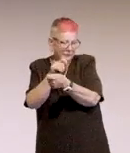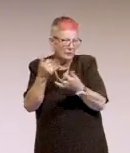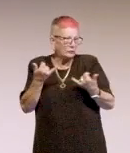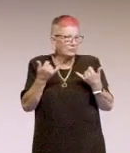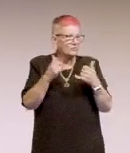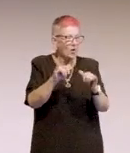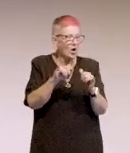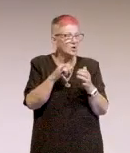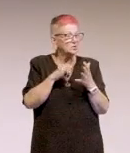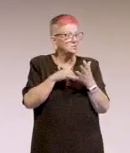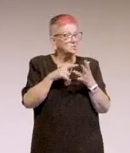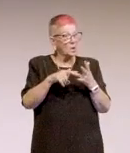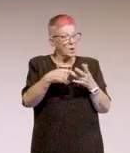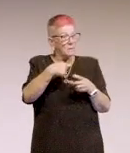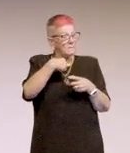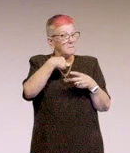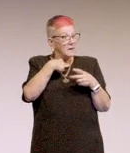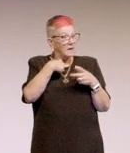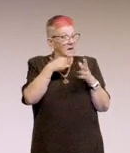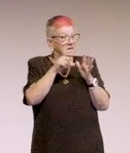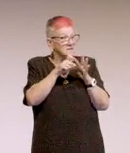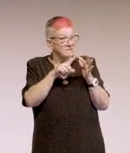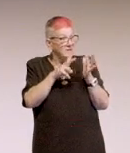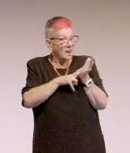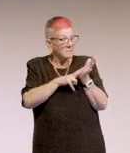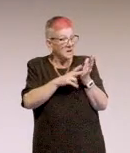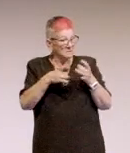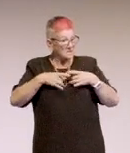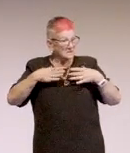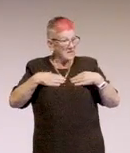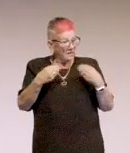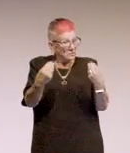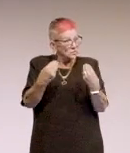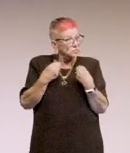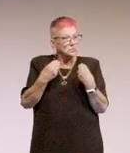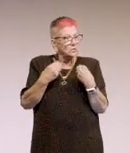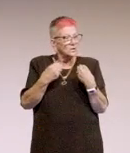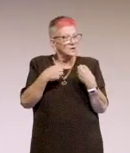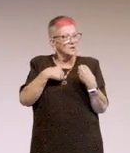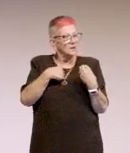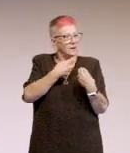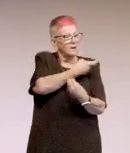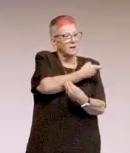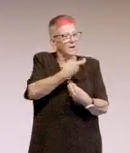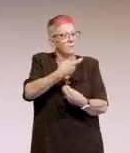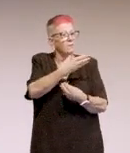And I wasn't a self-taught developer but it was a very, I actually switched over from Mainframe and ANZ put us through